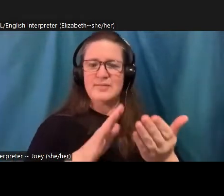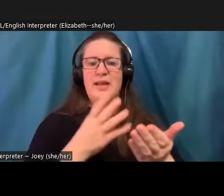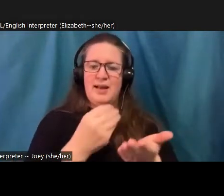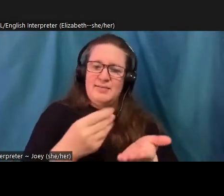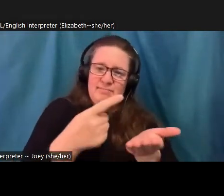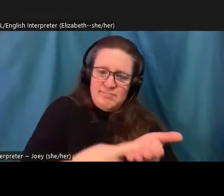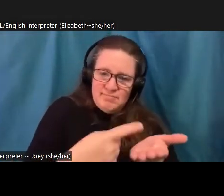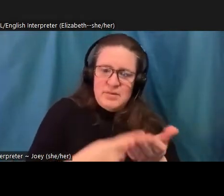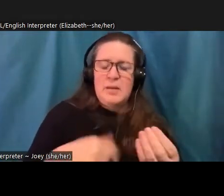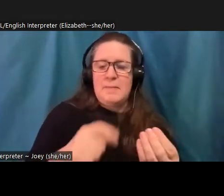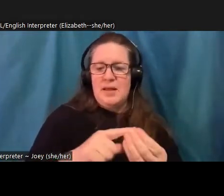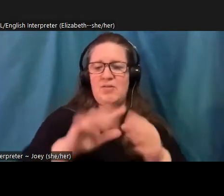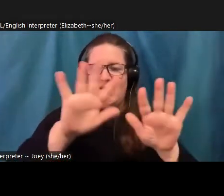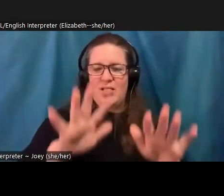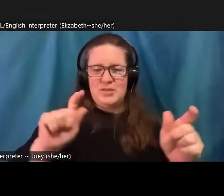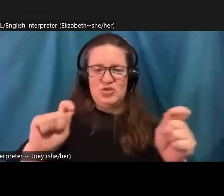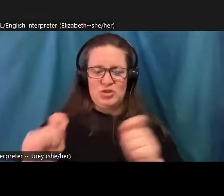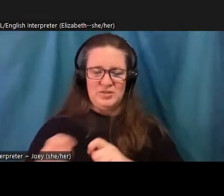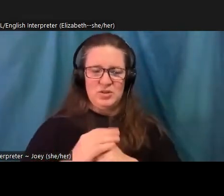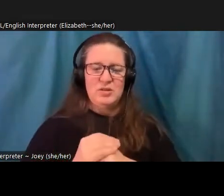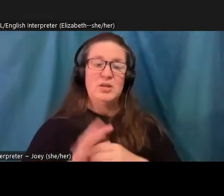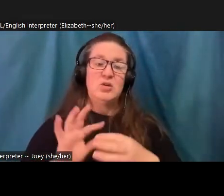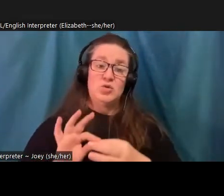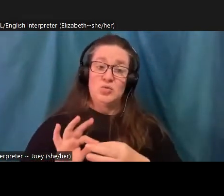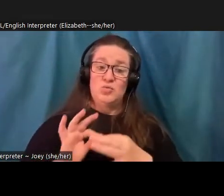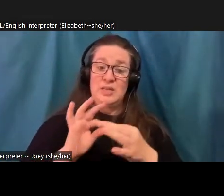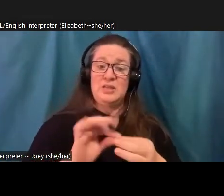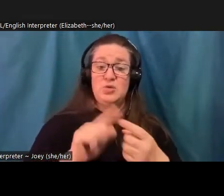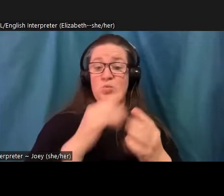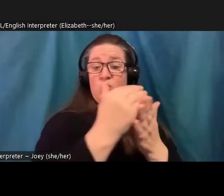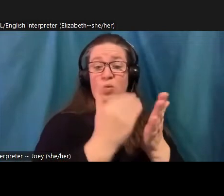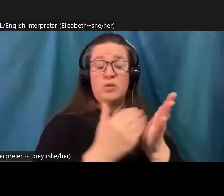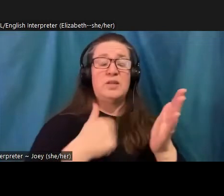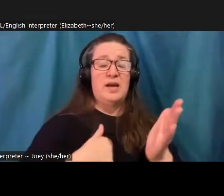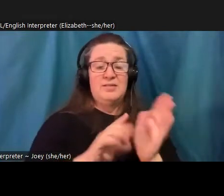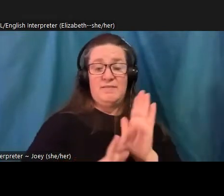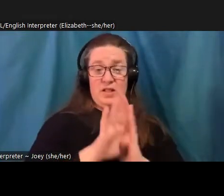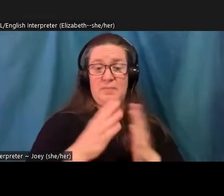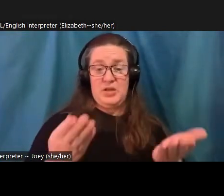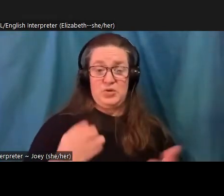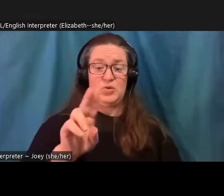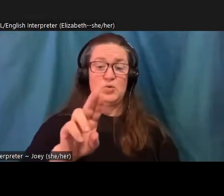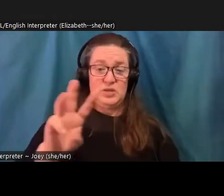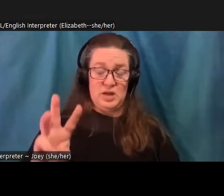course I designed at U DUB to help students cope with climate grief. And what I found when I walked into the class the first